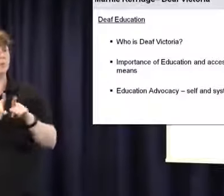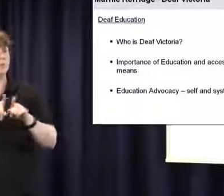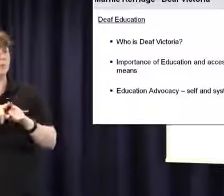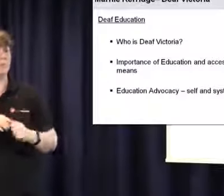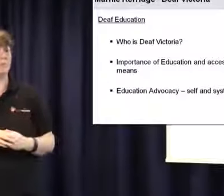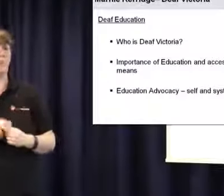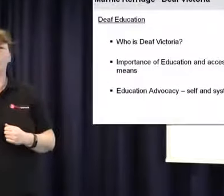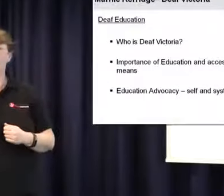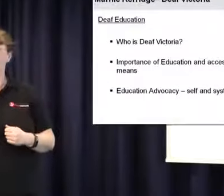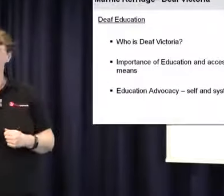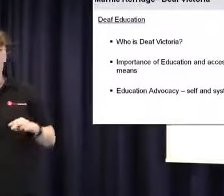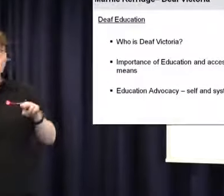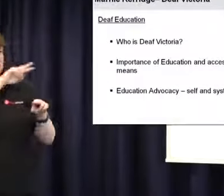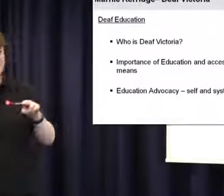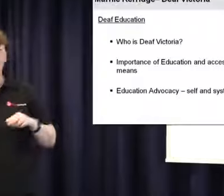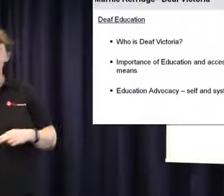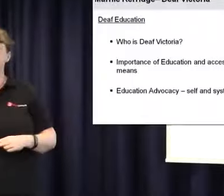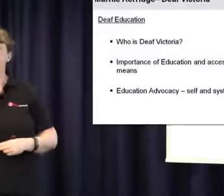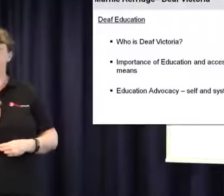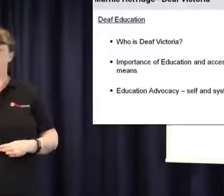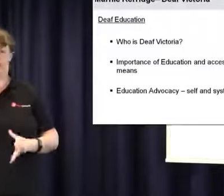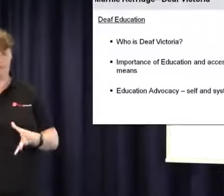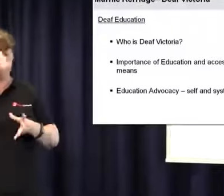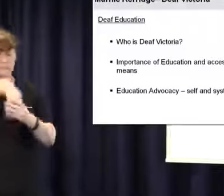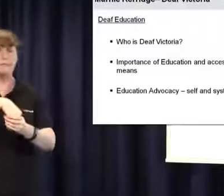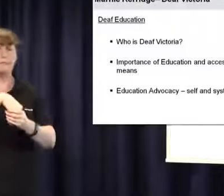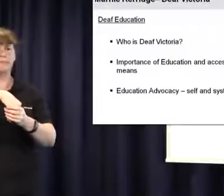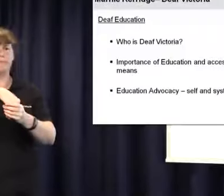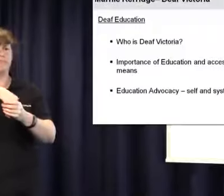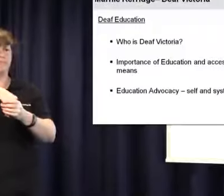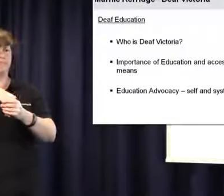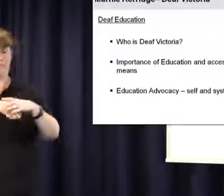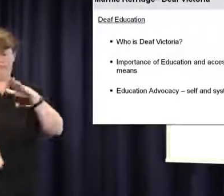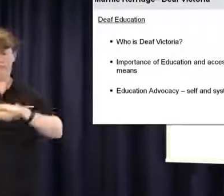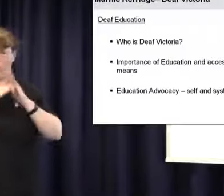community. It is also important for their own mental health and the feeling that they